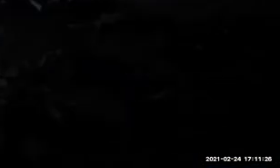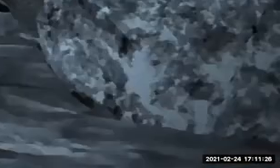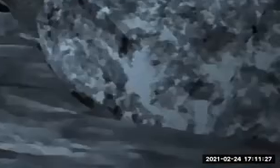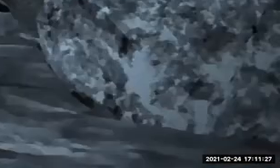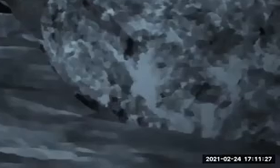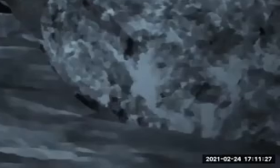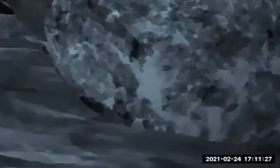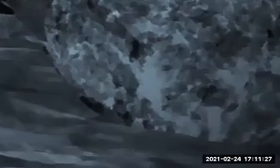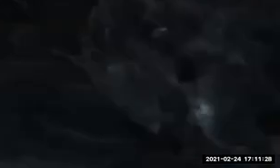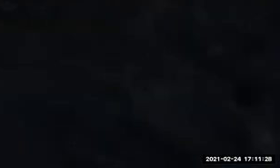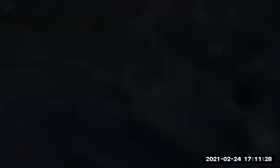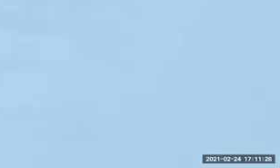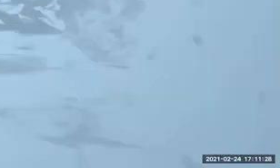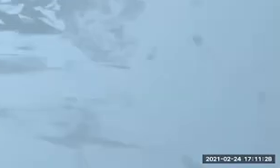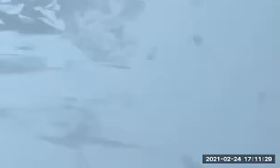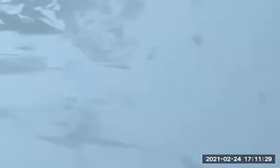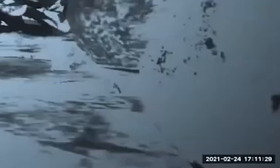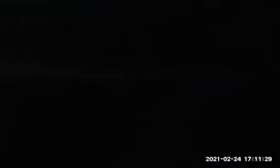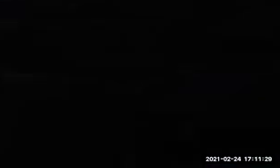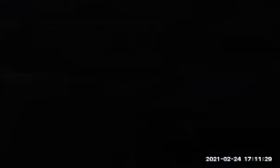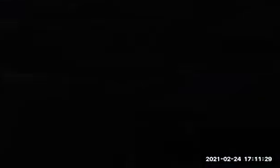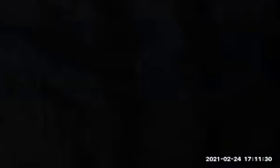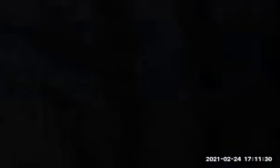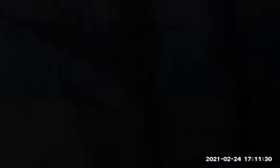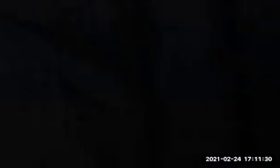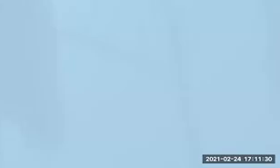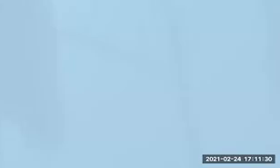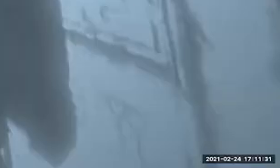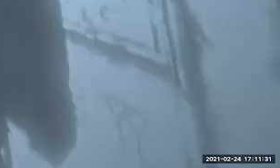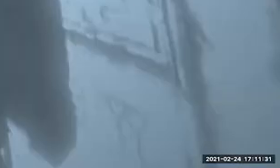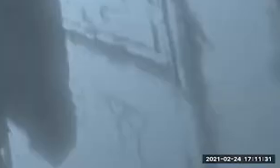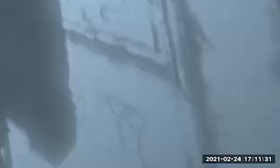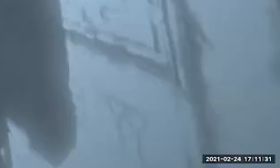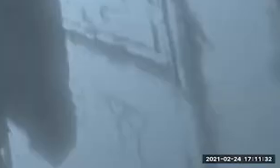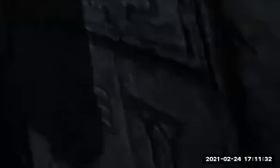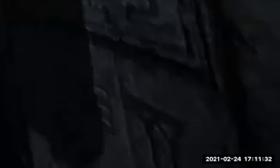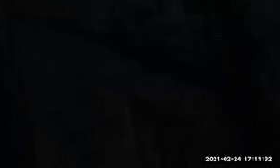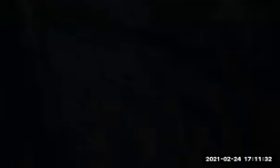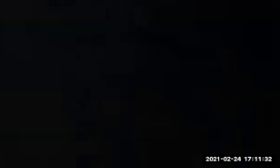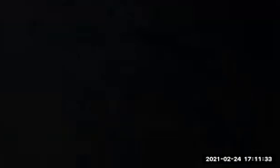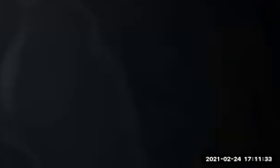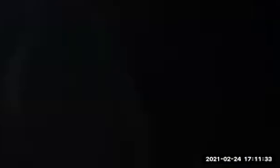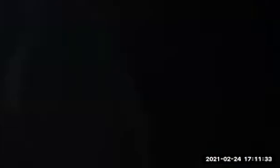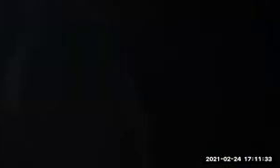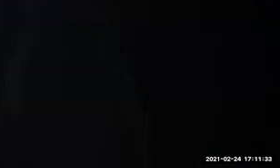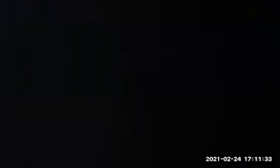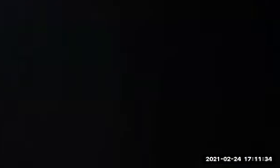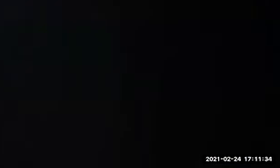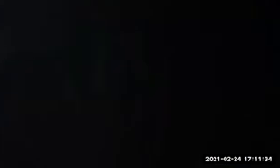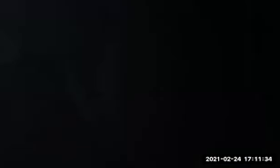it's raining there? What are some cool locations that look like a great place for a good dust up between our main character and his main